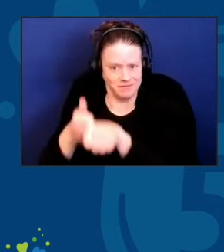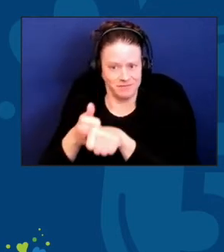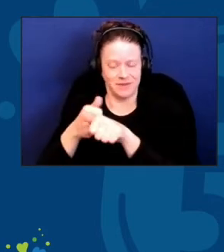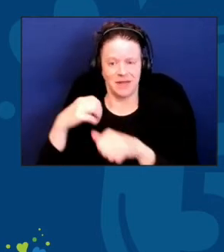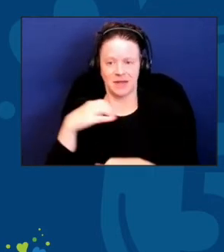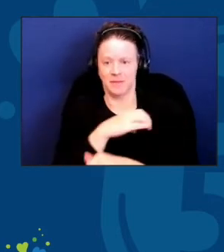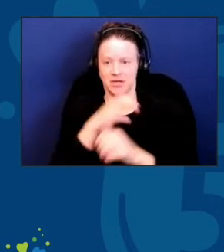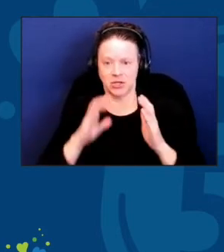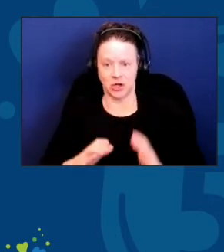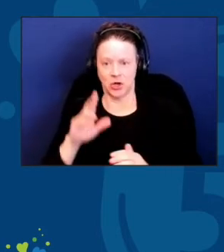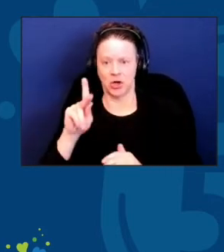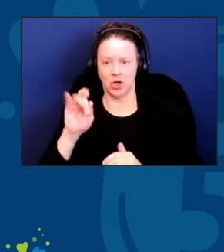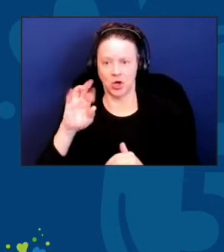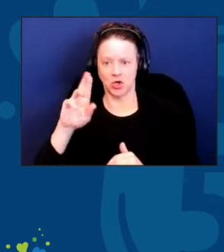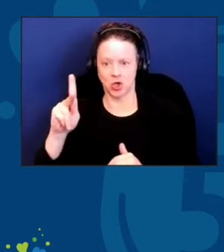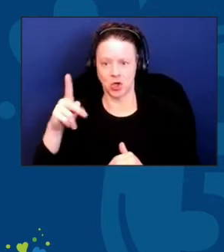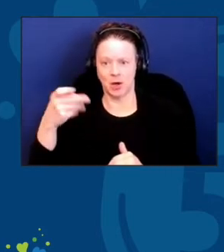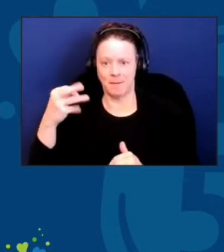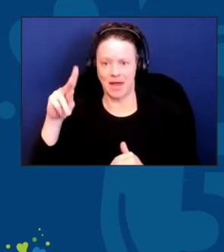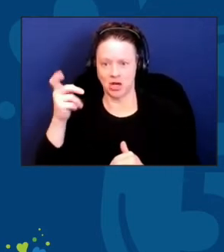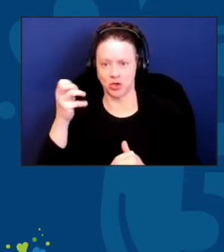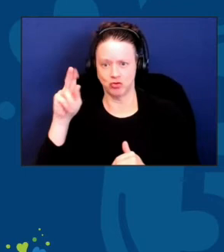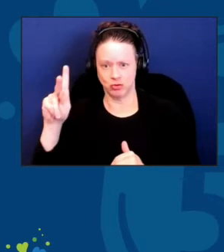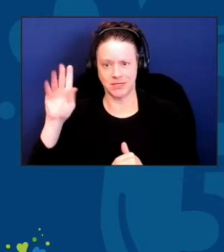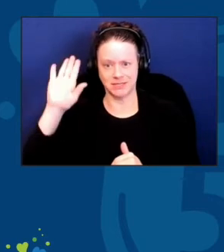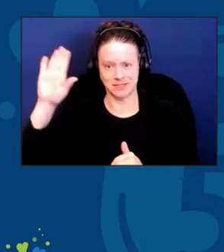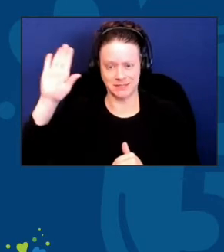And that program has now delivered over 600,000 meals